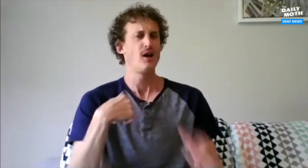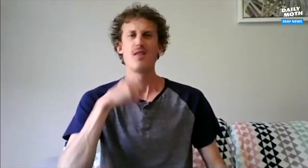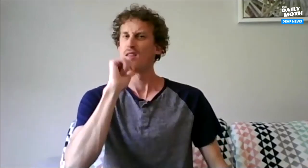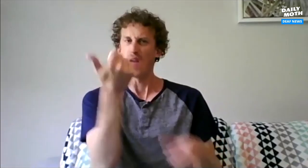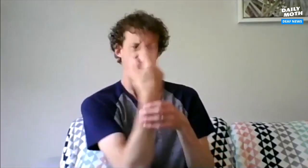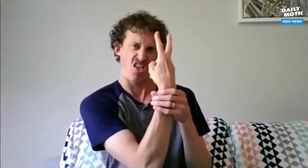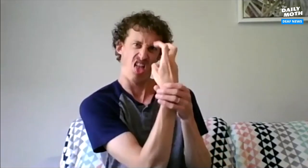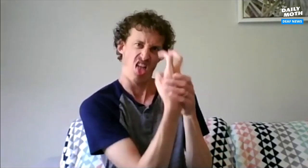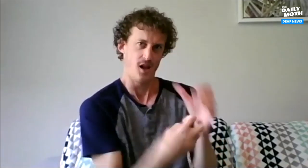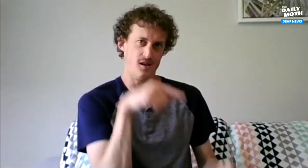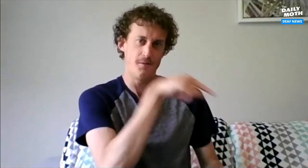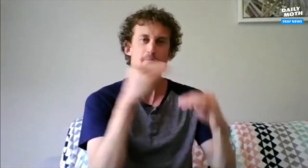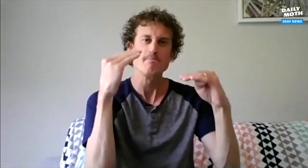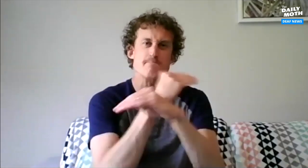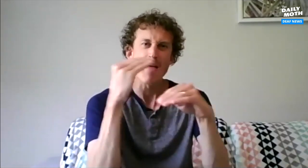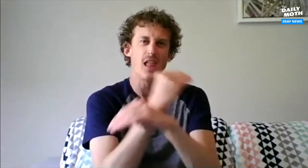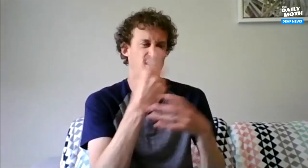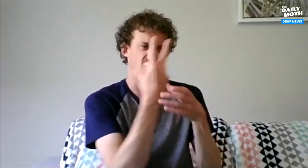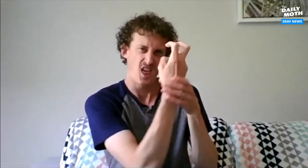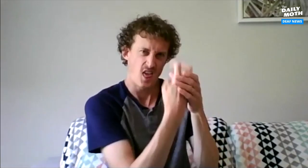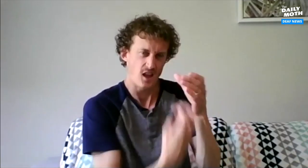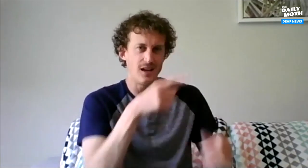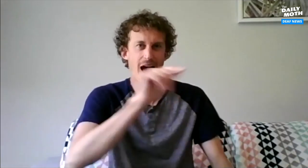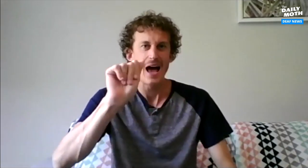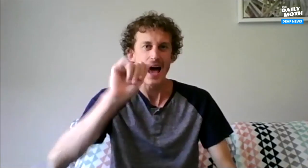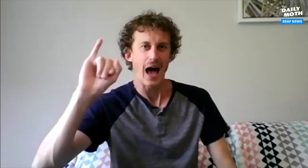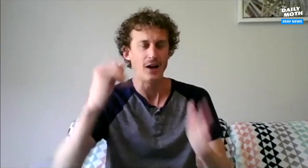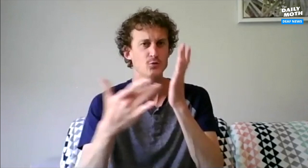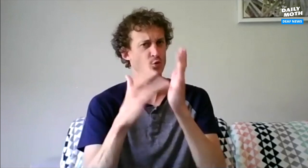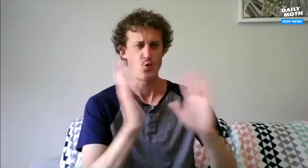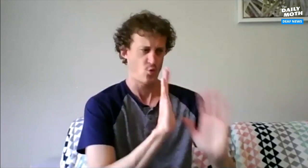I'm not going to focus on the mathematical aspect, or the artificial intelligence.